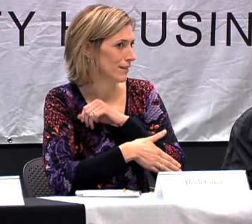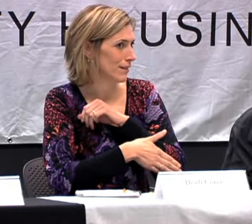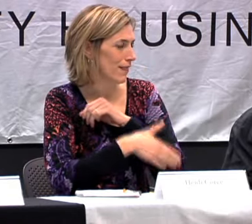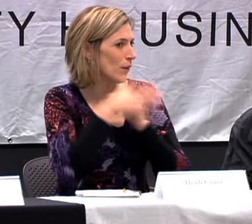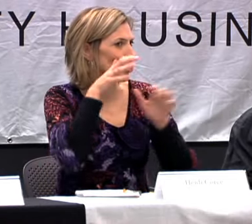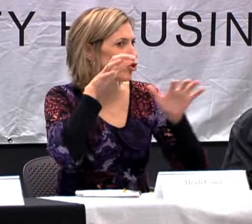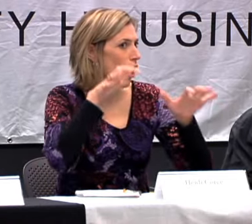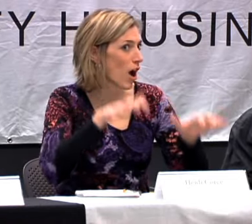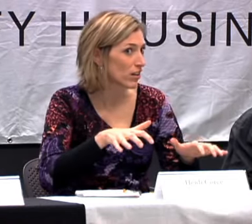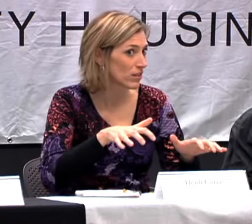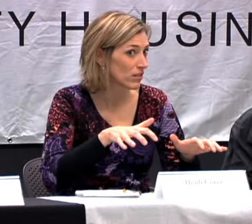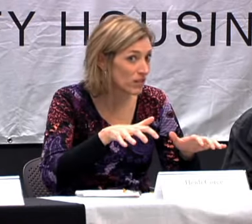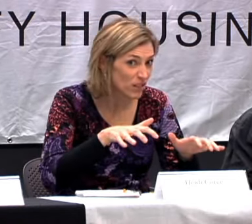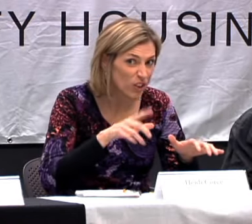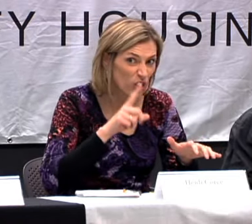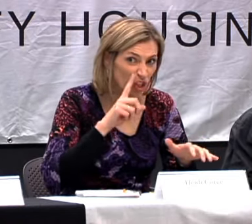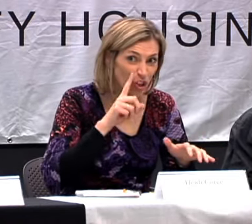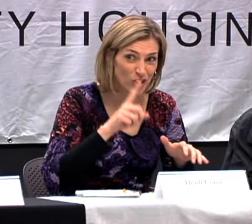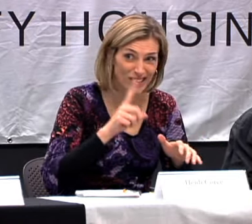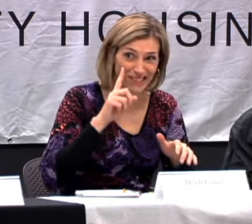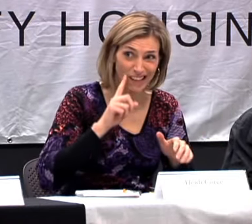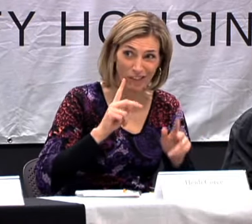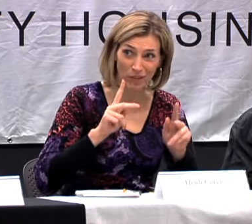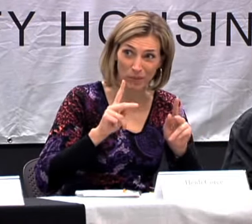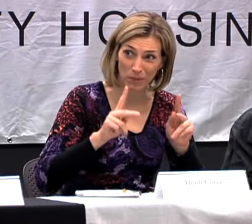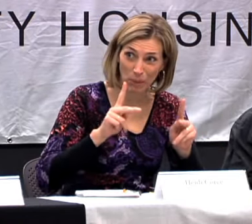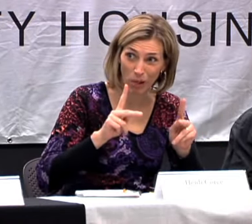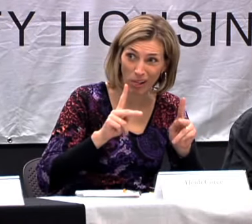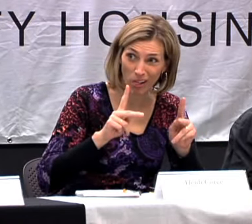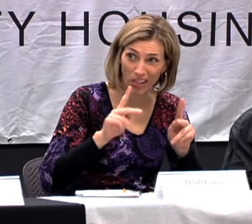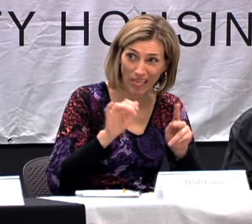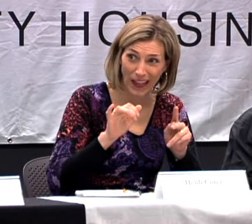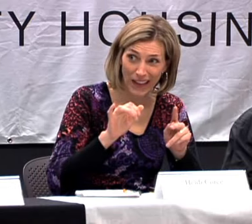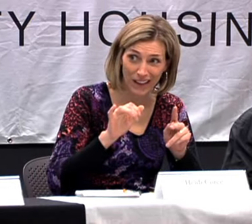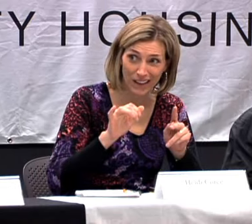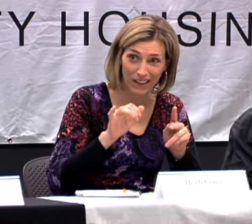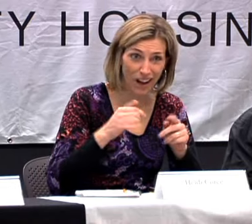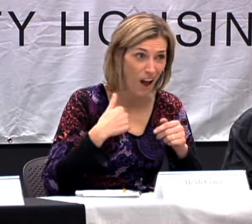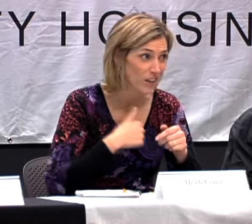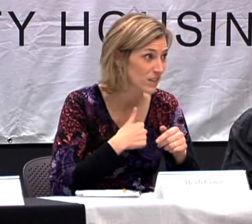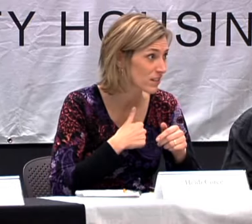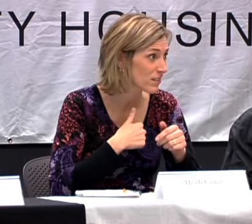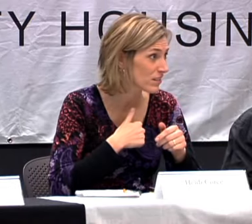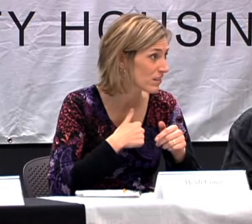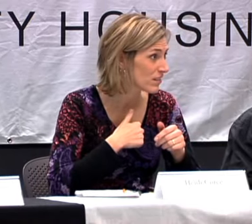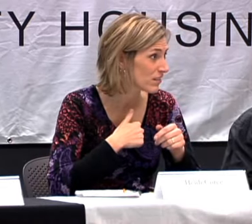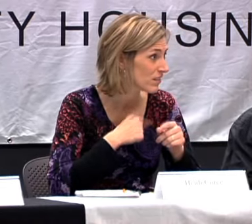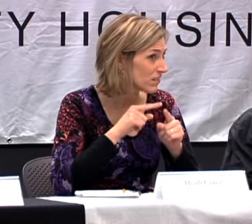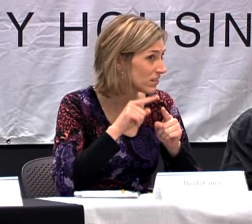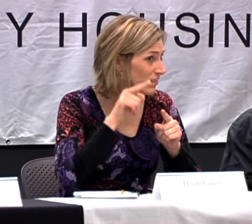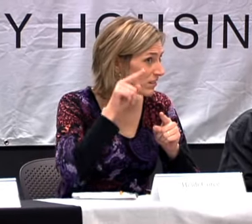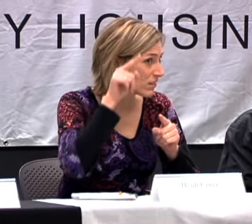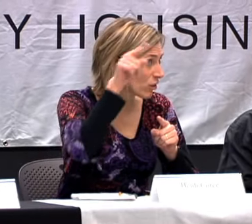COUNTRY. THEY WERE SHOCKED. THEY WOULD SAY, "THERE'S DEAF PEOPLE LIKE